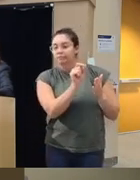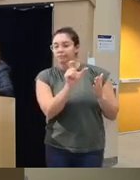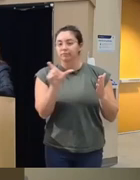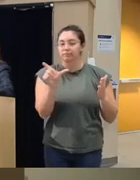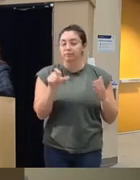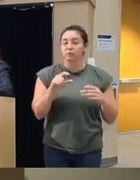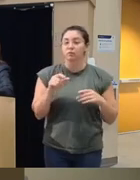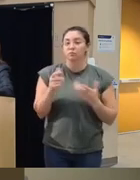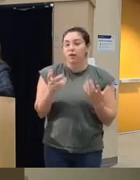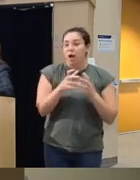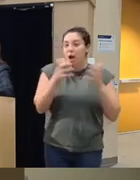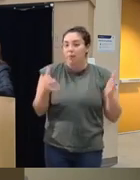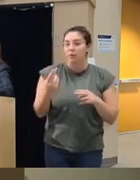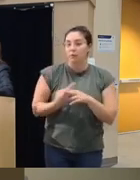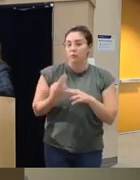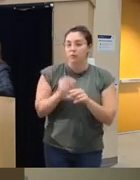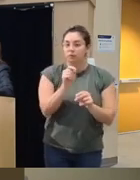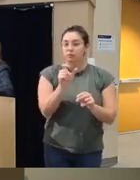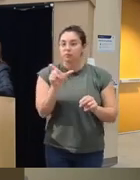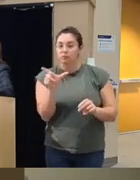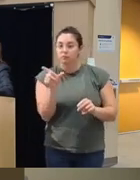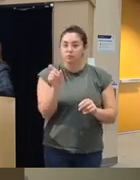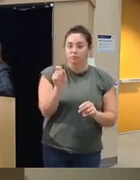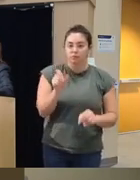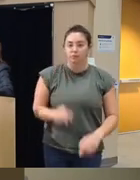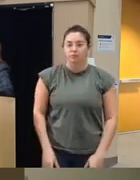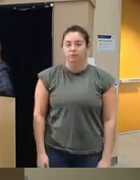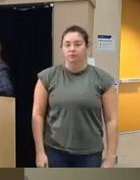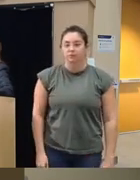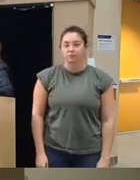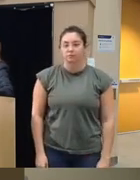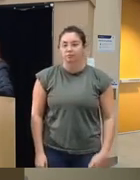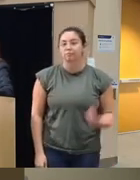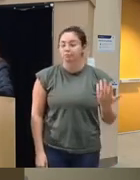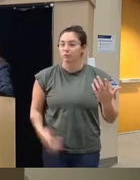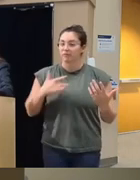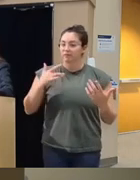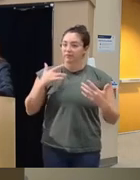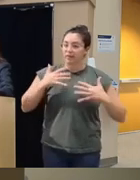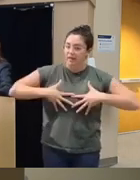substances to what degree are they feeling angry